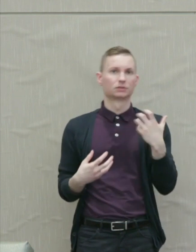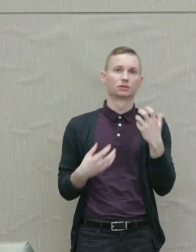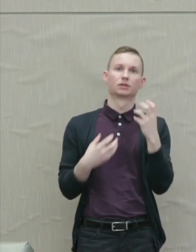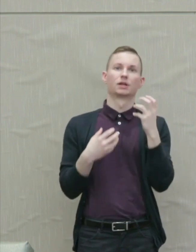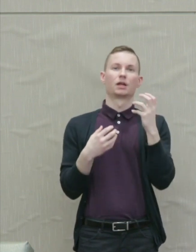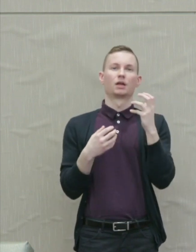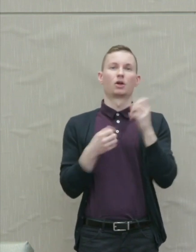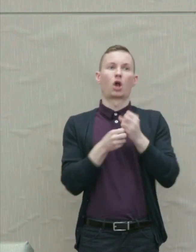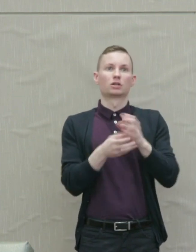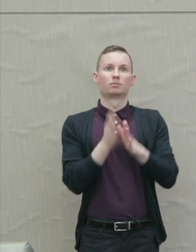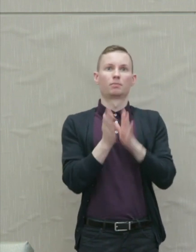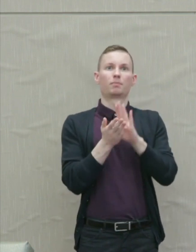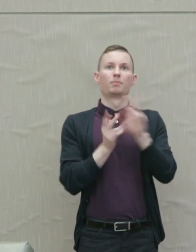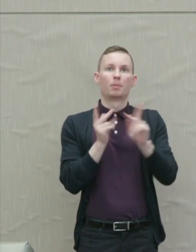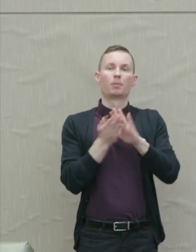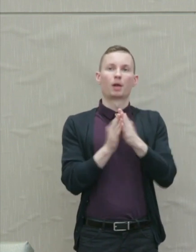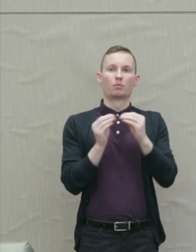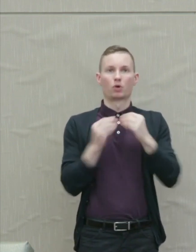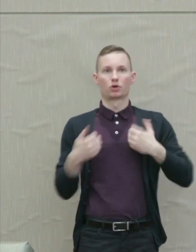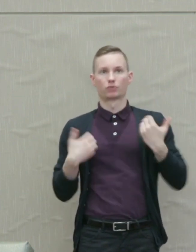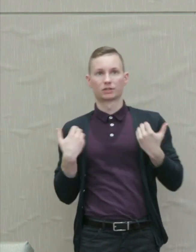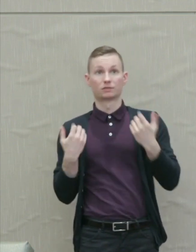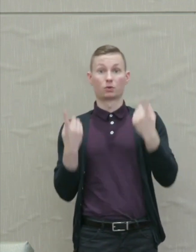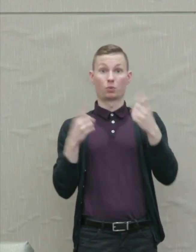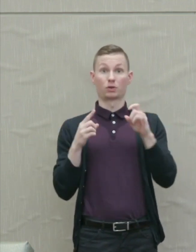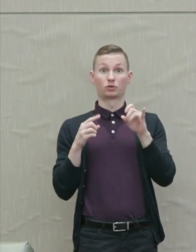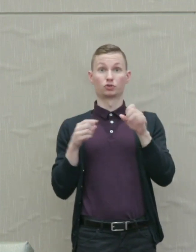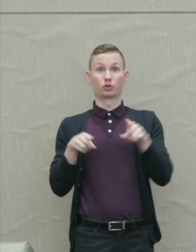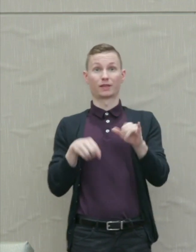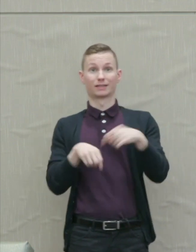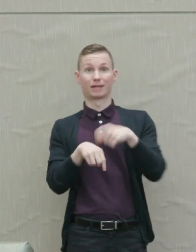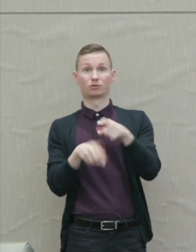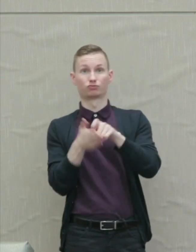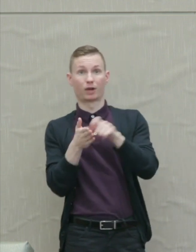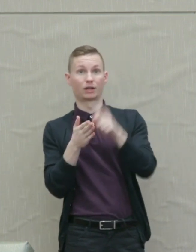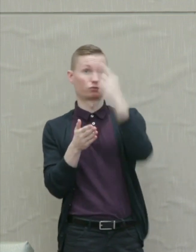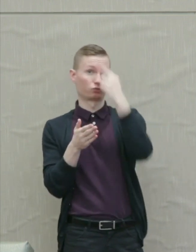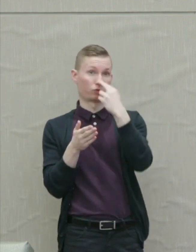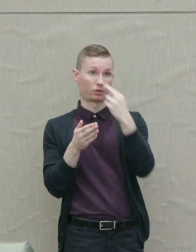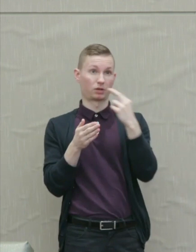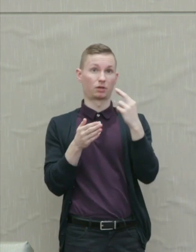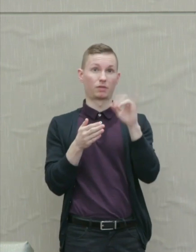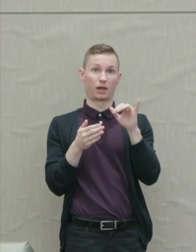So at the time when he wrote the Roman Republic was imploding and Julius Caesar would soon